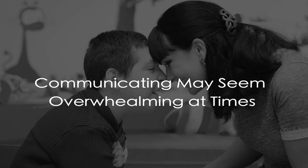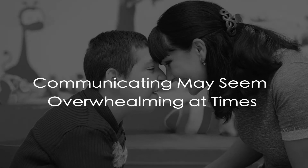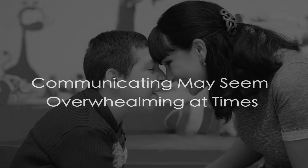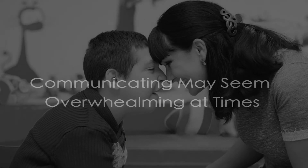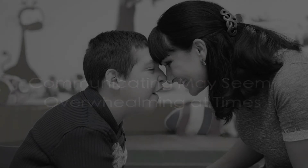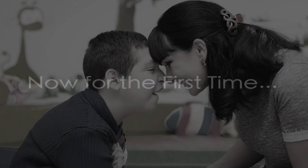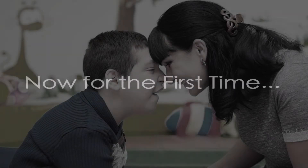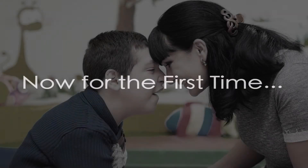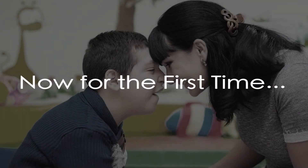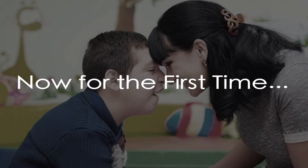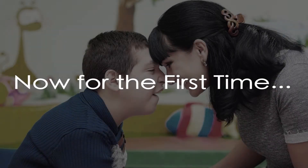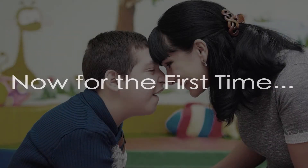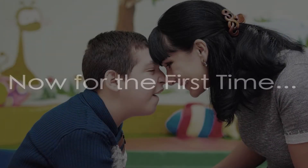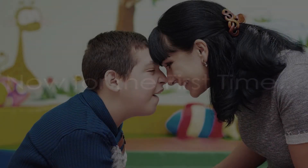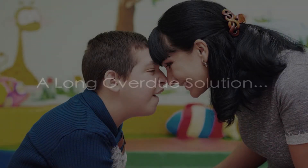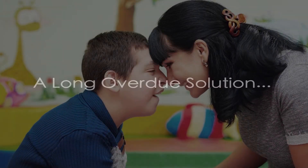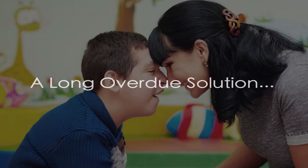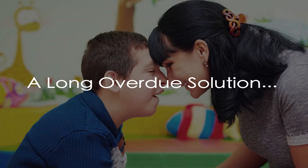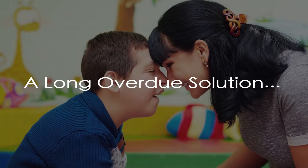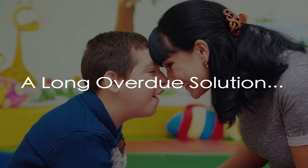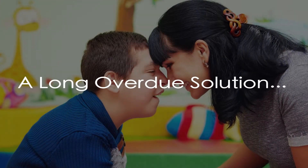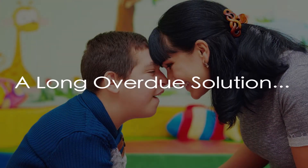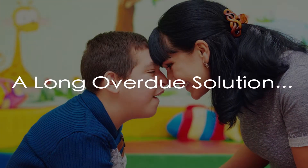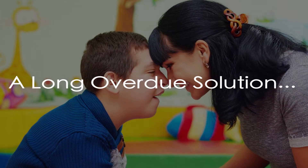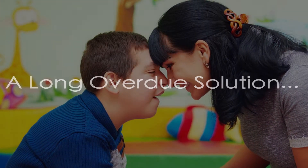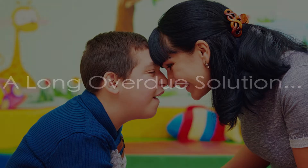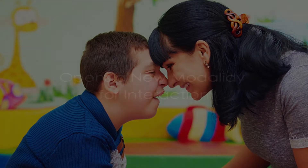at times. Now, for the first time, a long-overdue solution opens a new